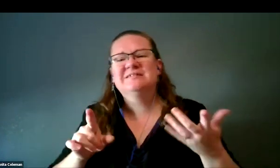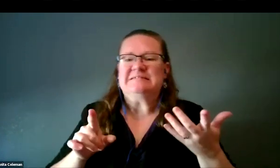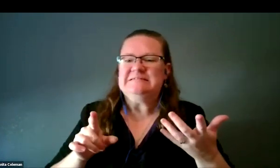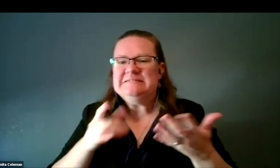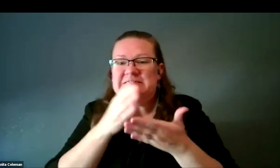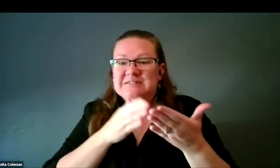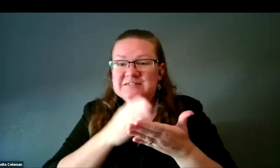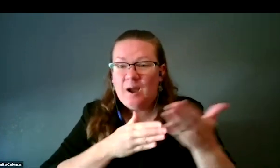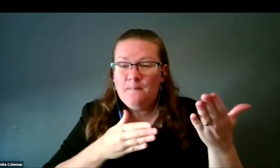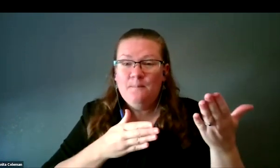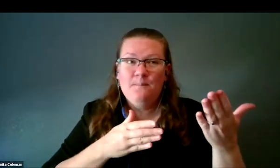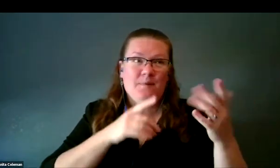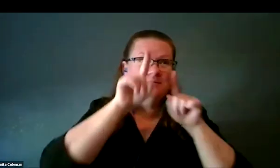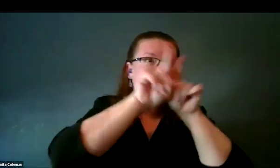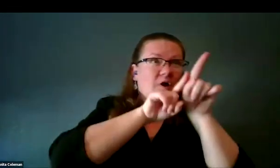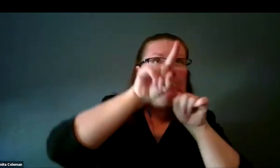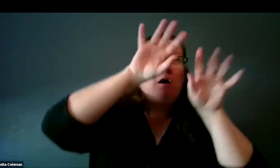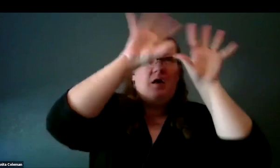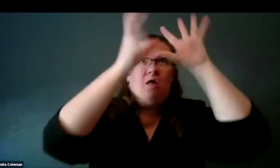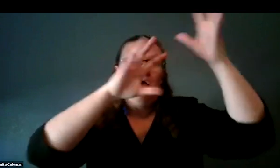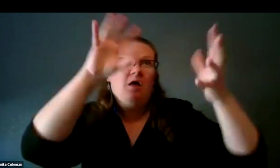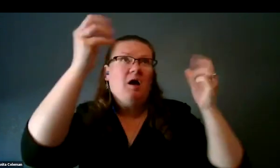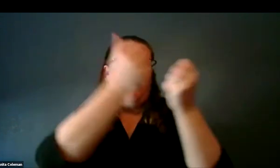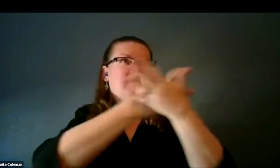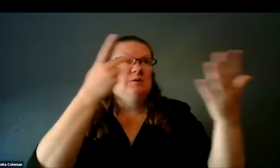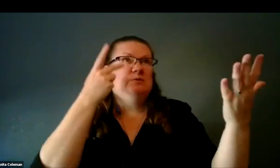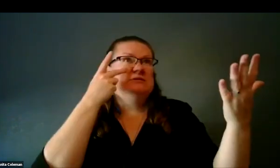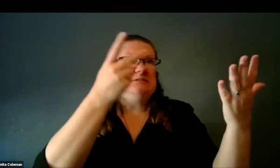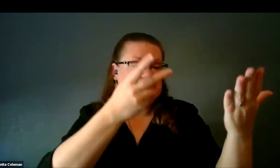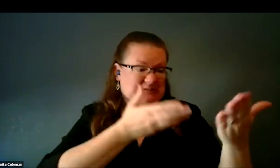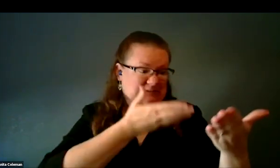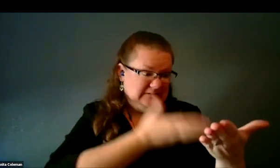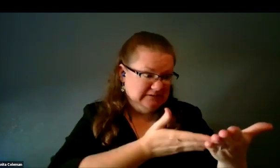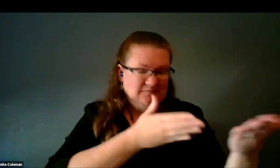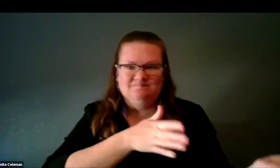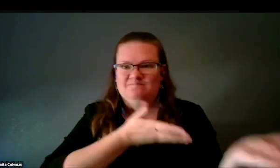some of the astrophysical phenomenon that we were seeing in our studies.